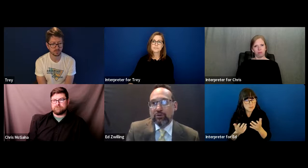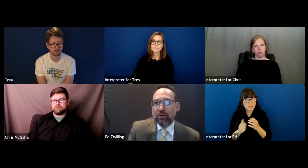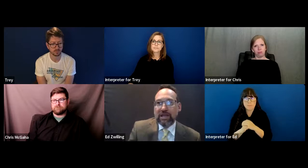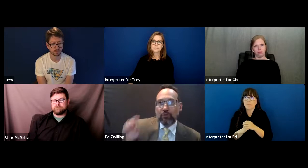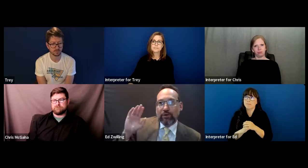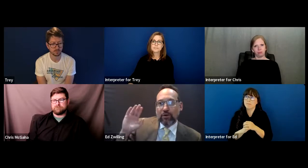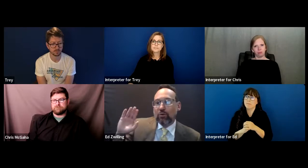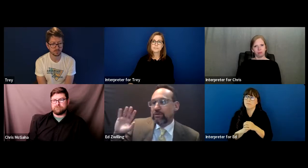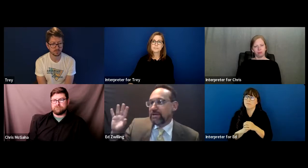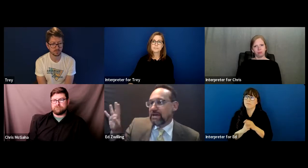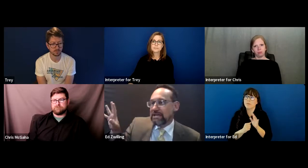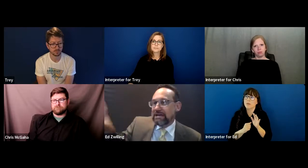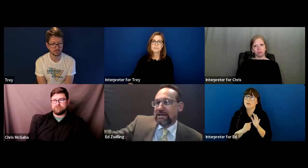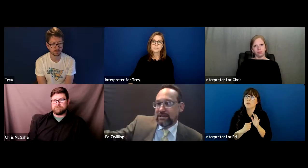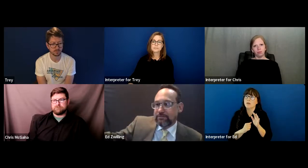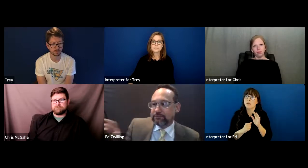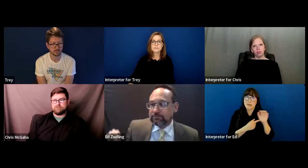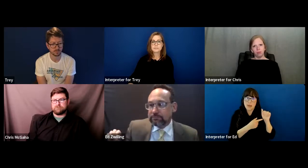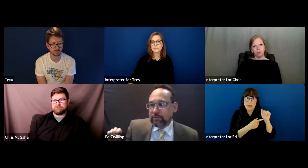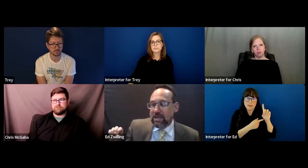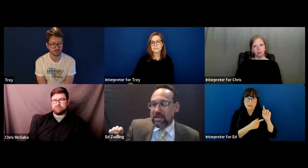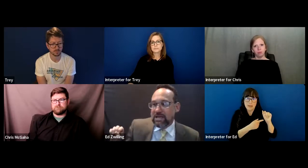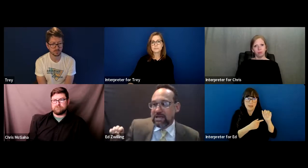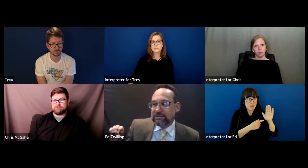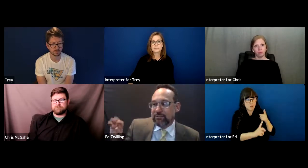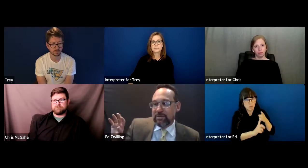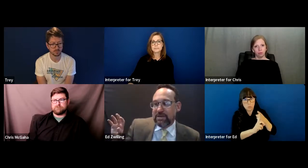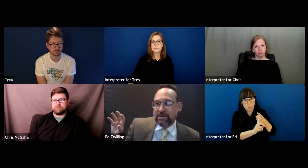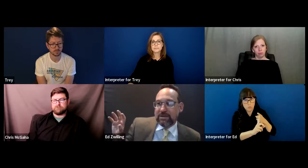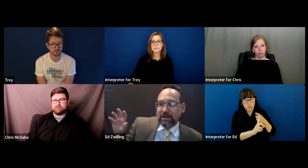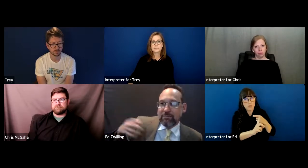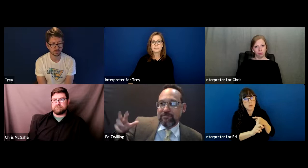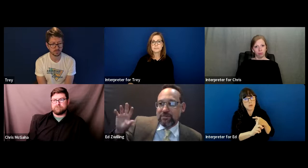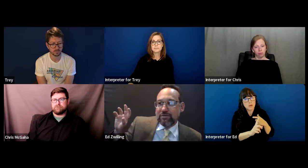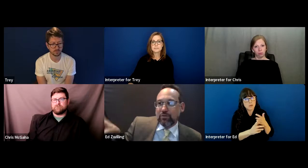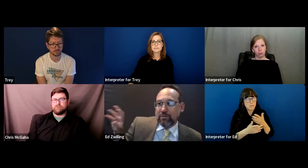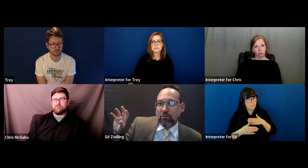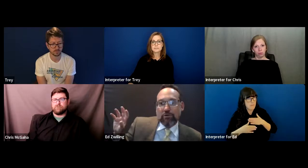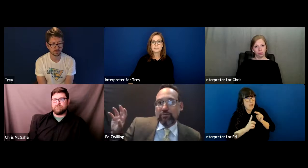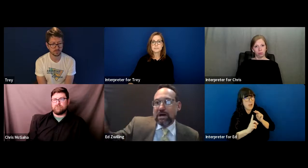When you look at the goal of the ADA, it's maybe, in my view, a little bit more of a